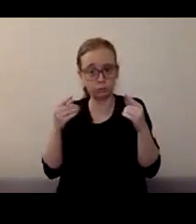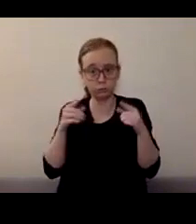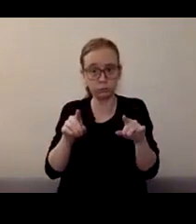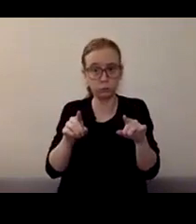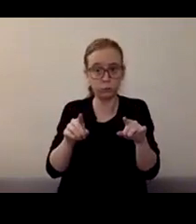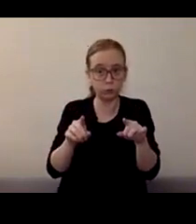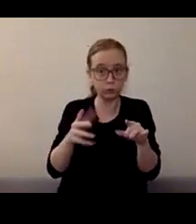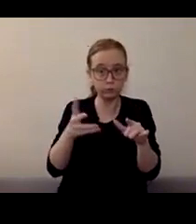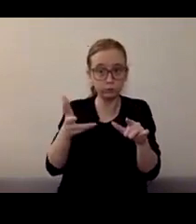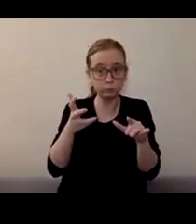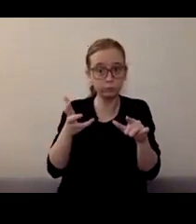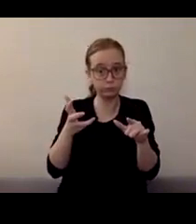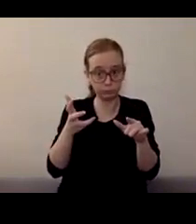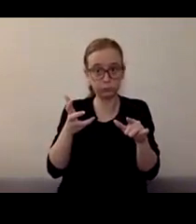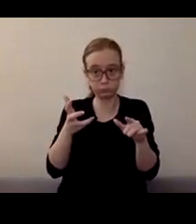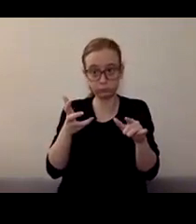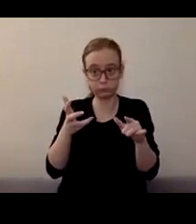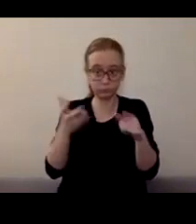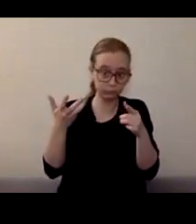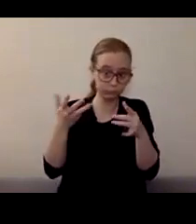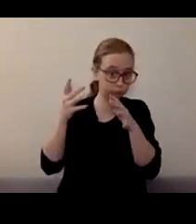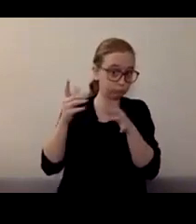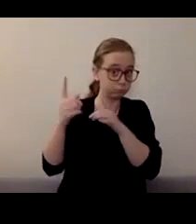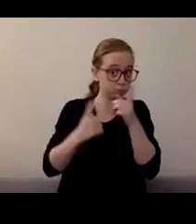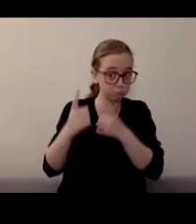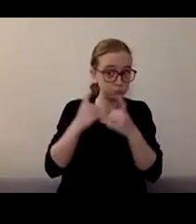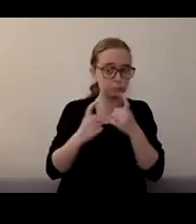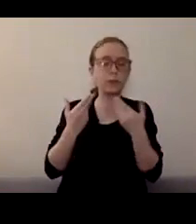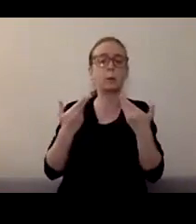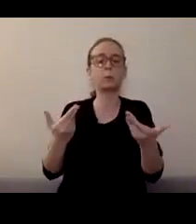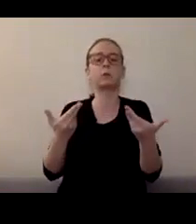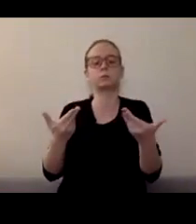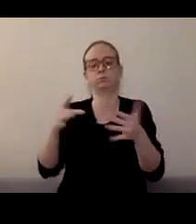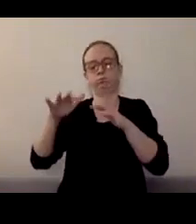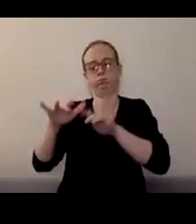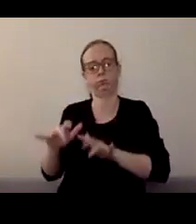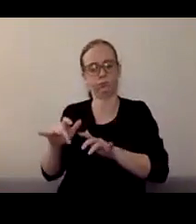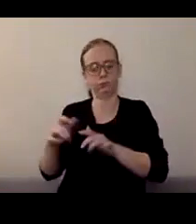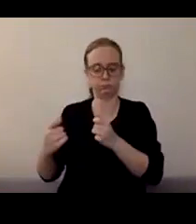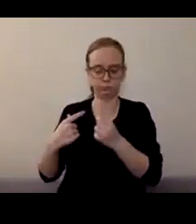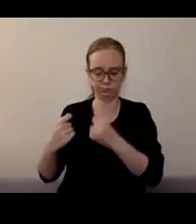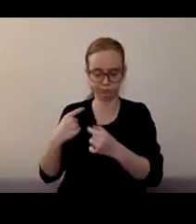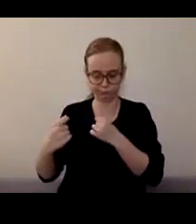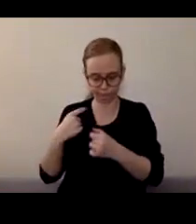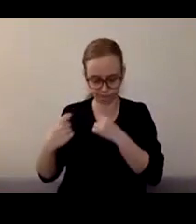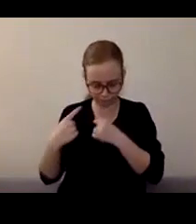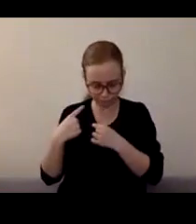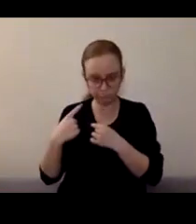and Sno-Isle libraries staff who will collect the questions for the Q&A part of the event. All questions will be kept anonymous.